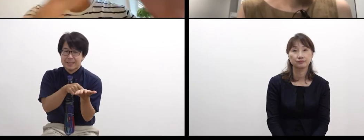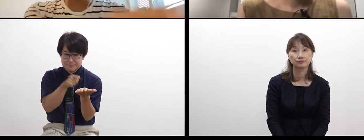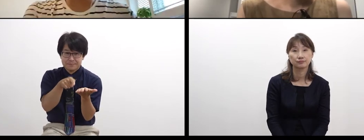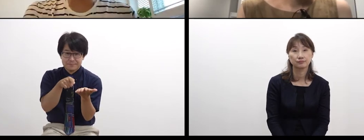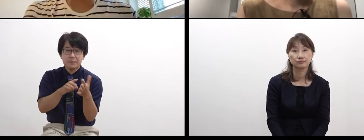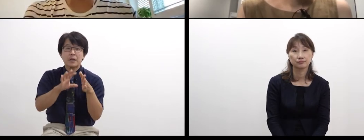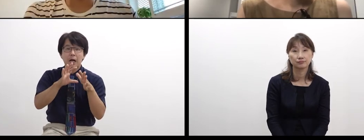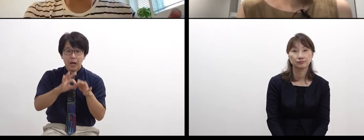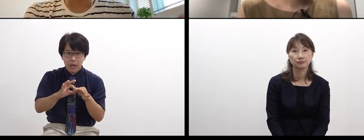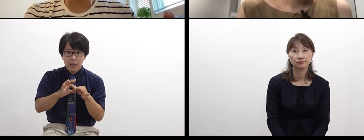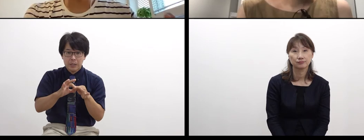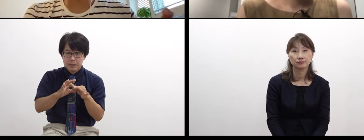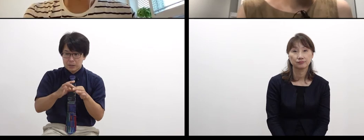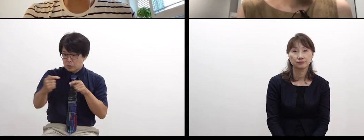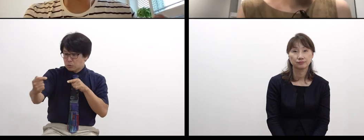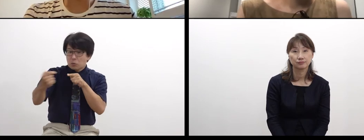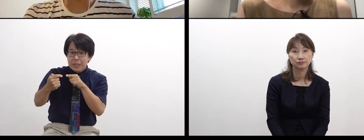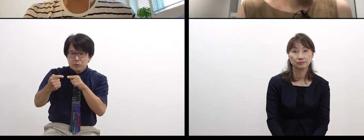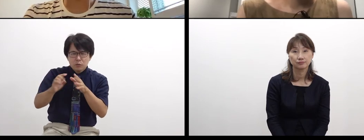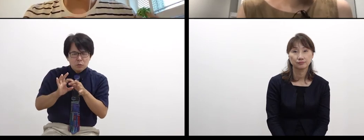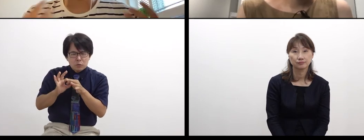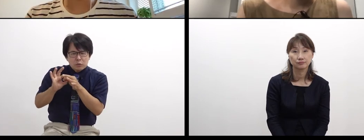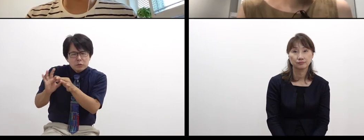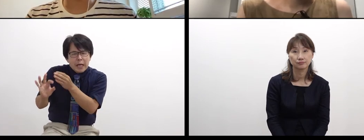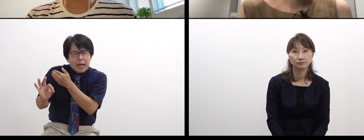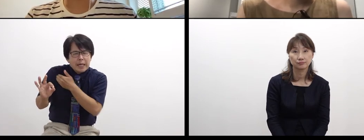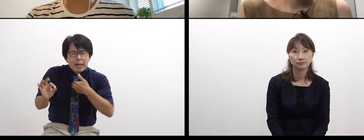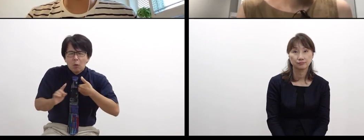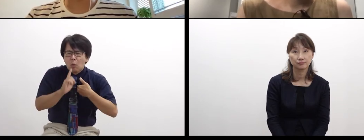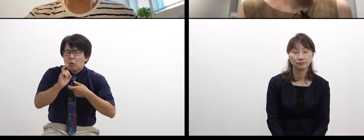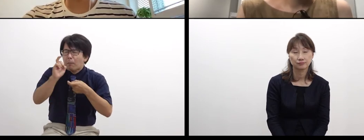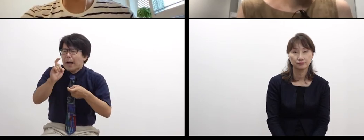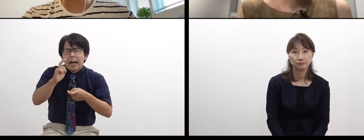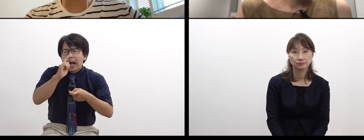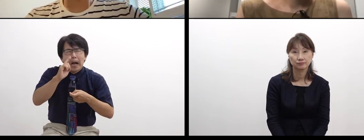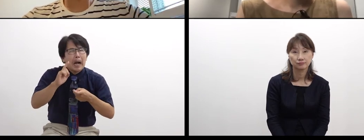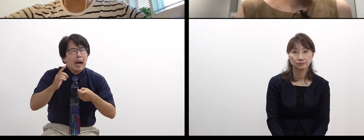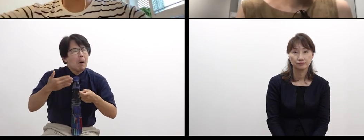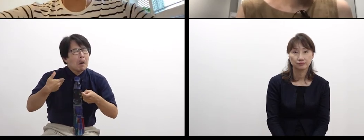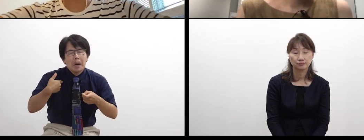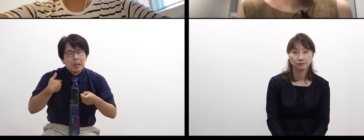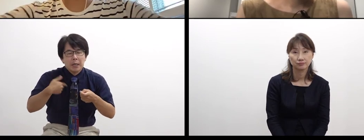when talking about a difficult topic. In such a case,